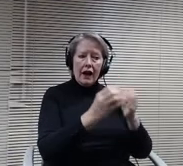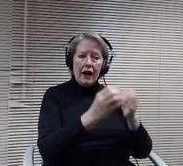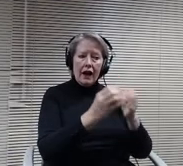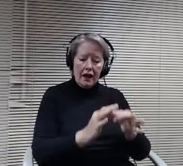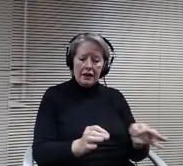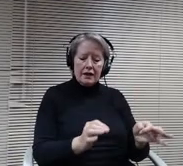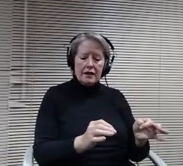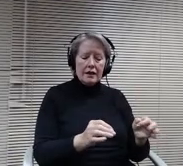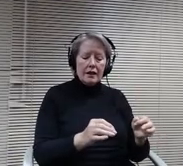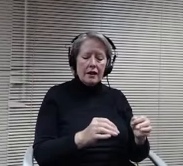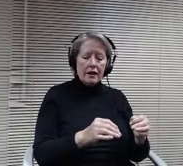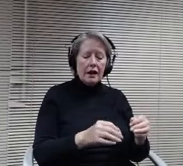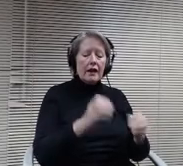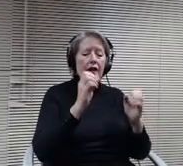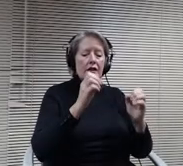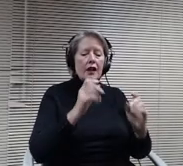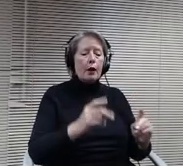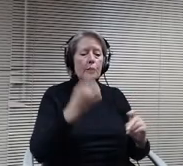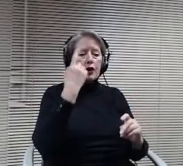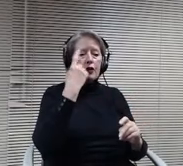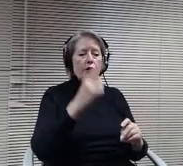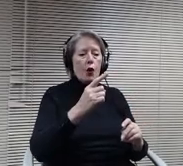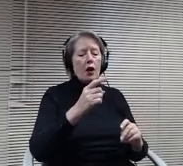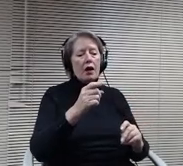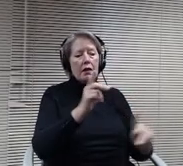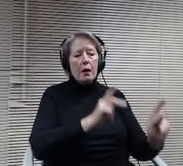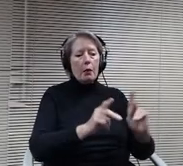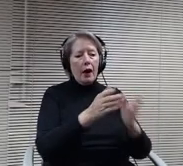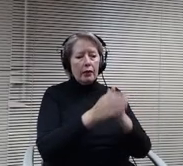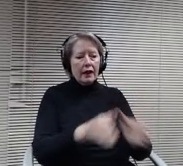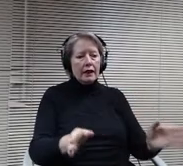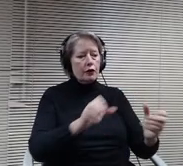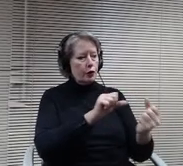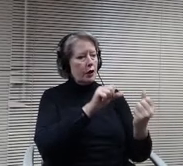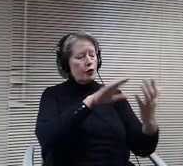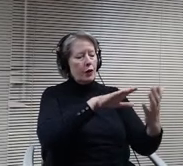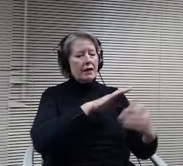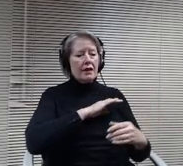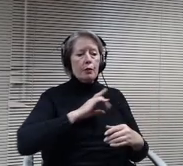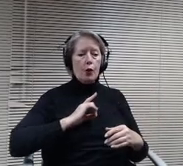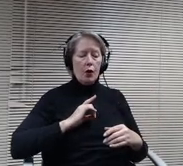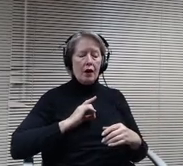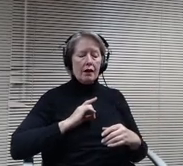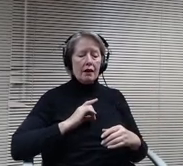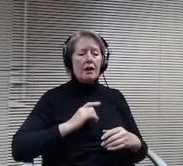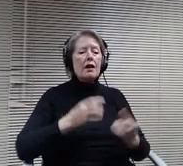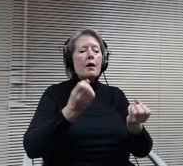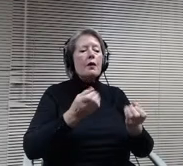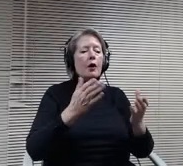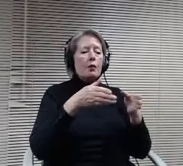to address the board. While there are many avenues for communicating with the school board members, those who choose